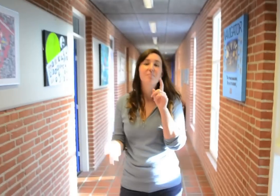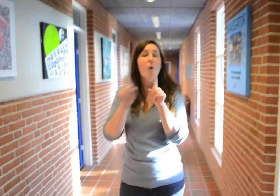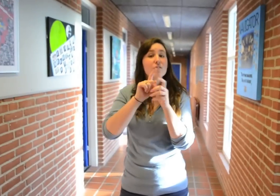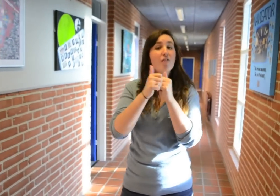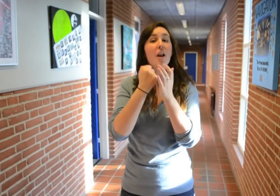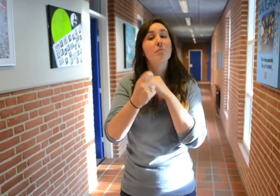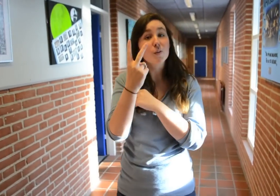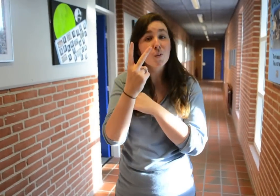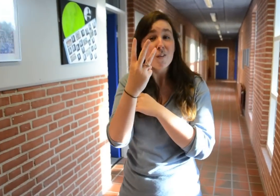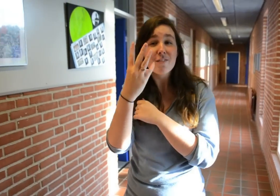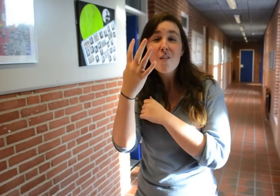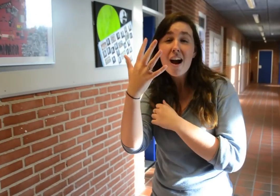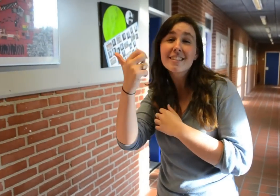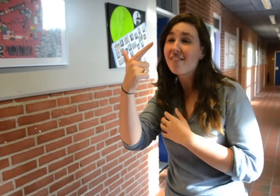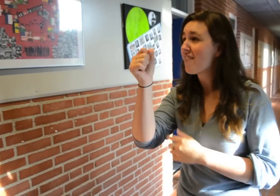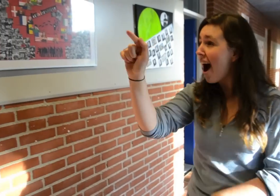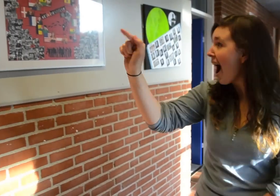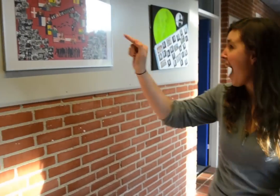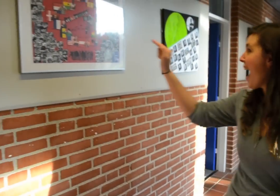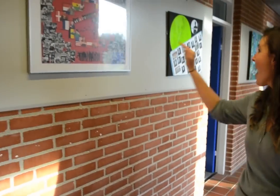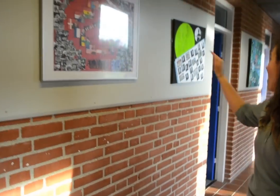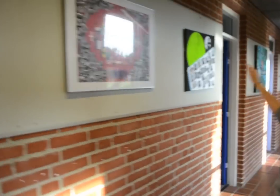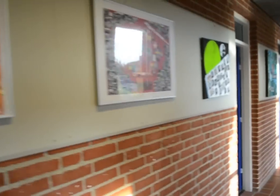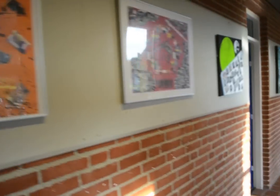There are also designs made from each of the Frontrunners group 2-7.